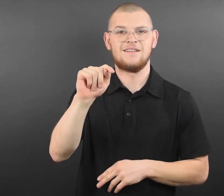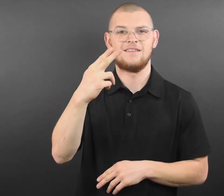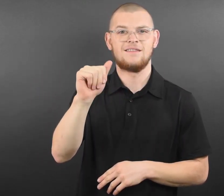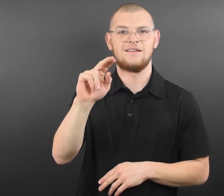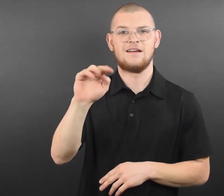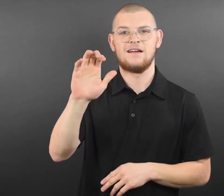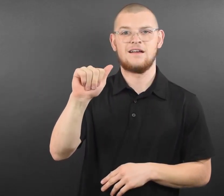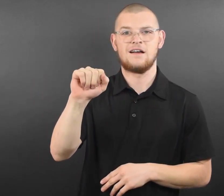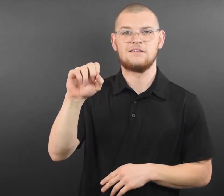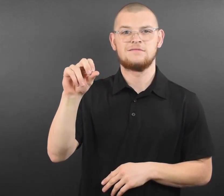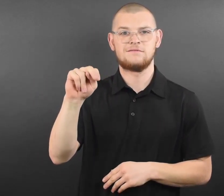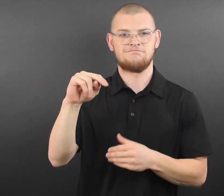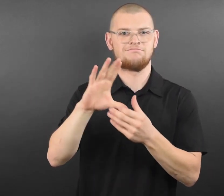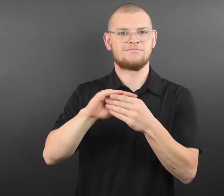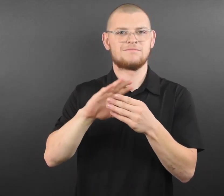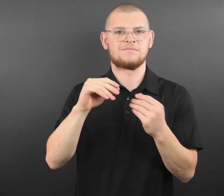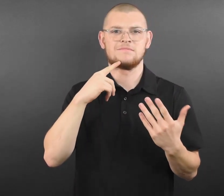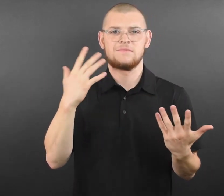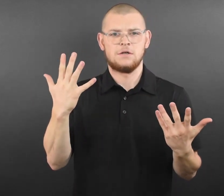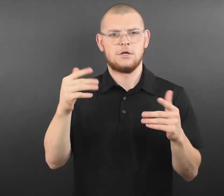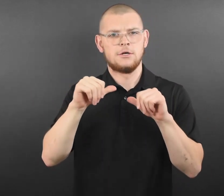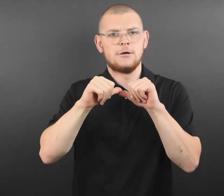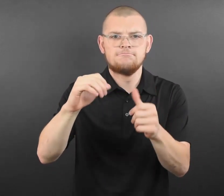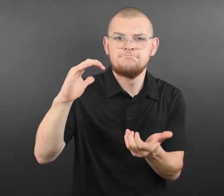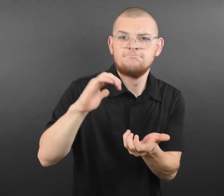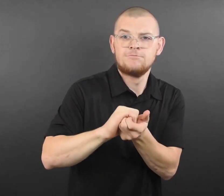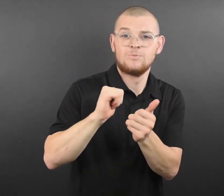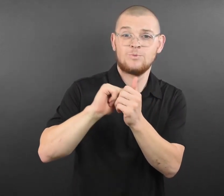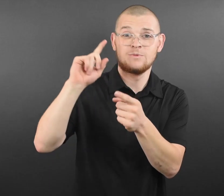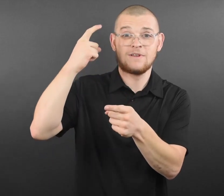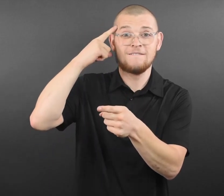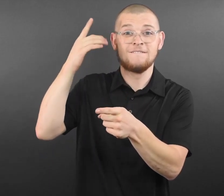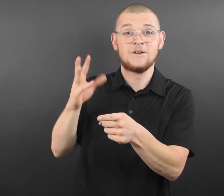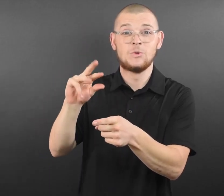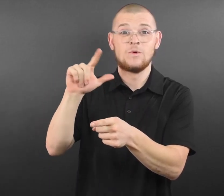will let vaccinated winners into the concerts for an incredible night of live music.”